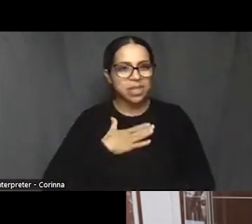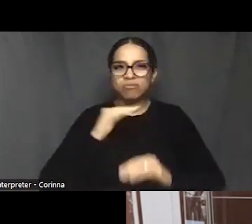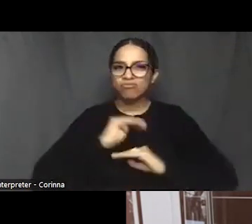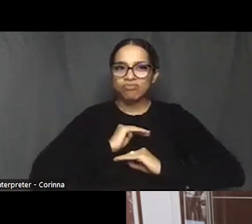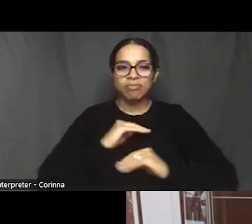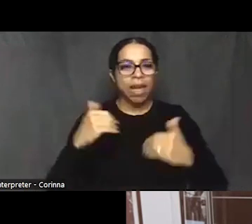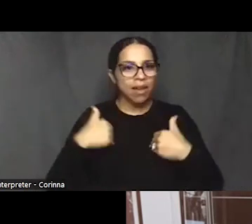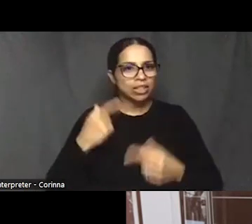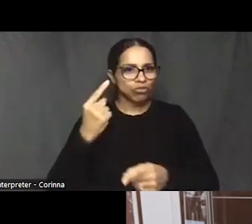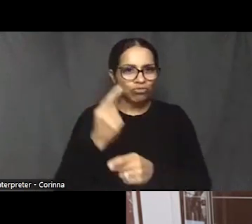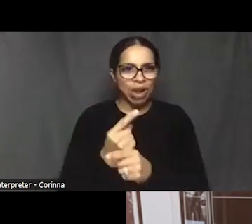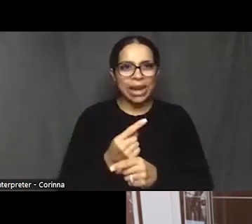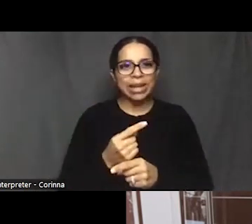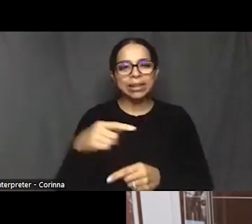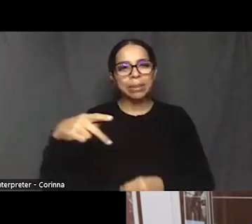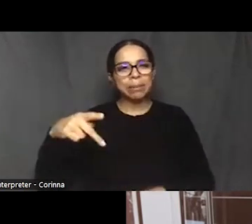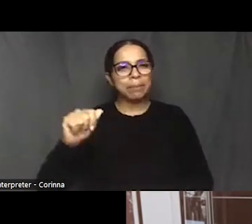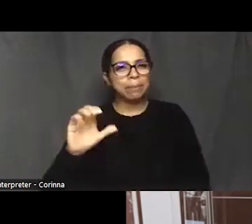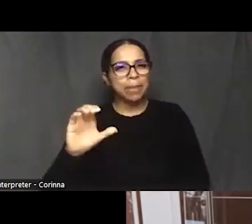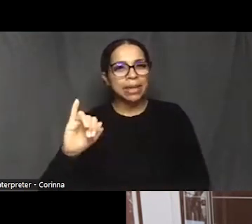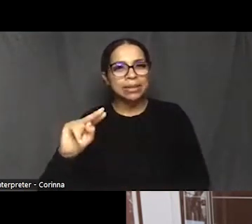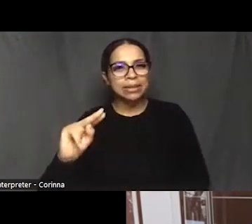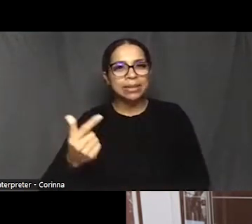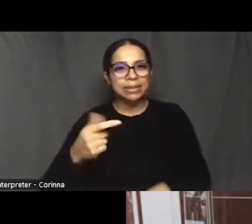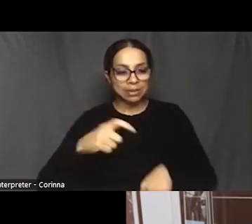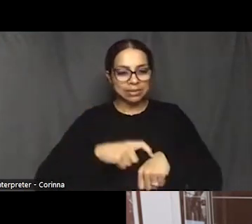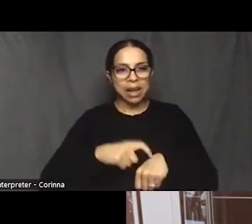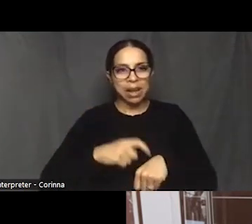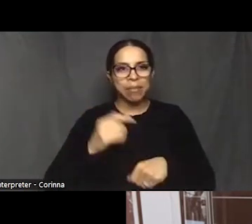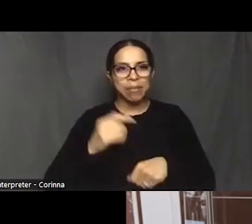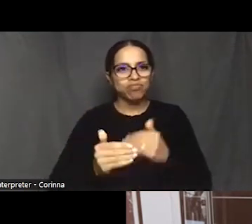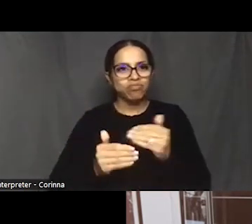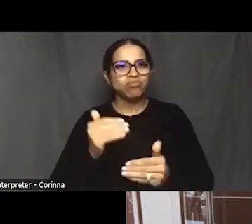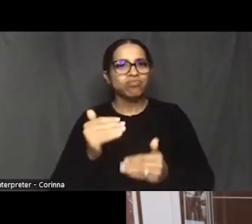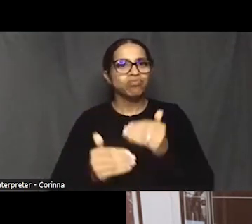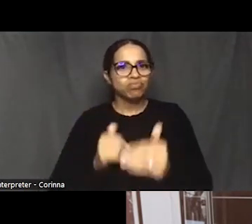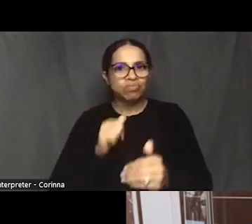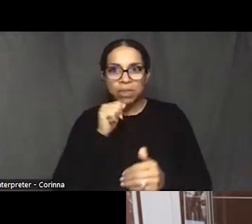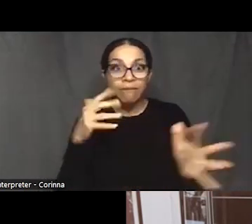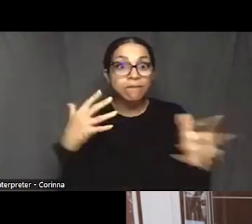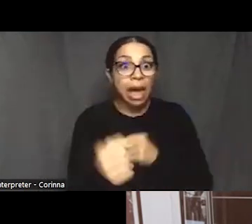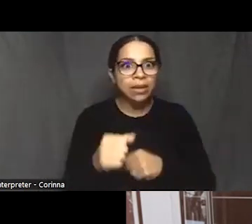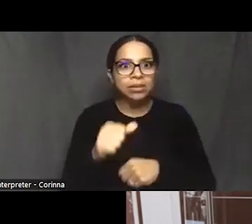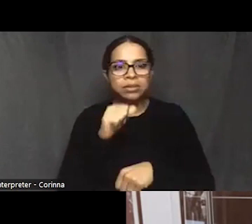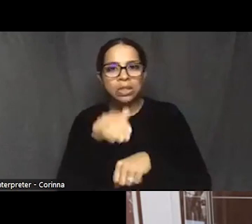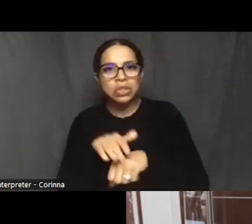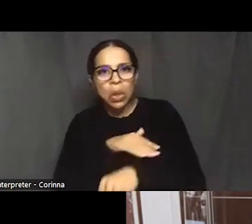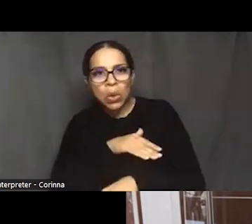I think that we've nailed our points. I think that we have introduced these communities